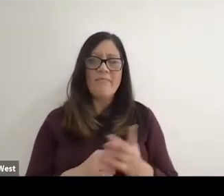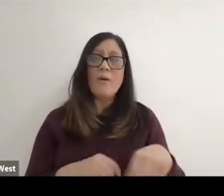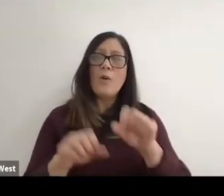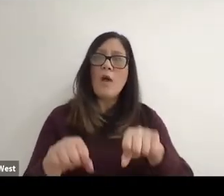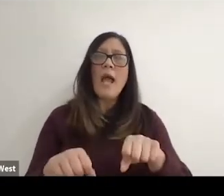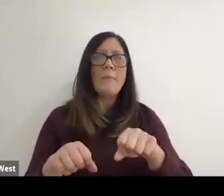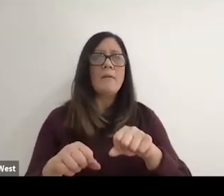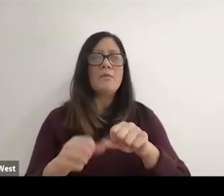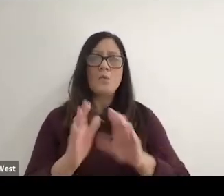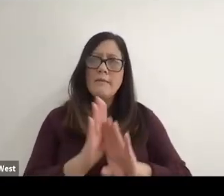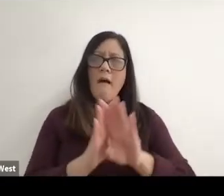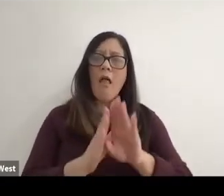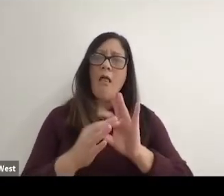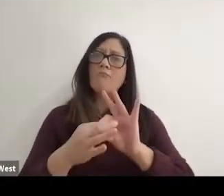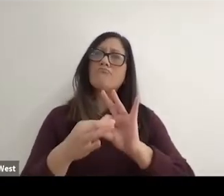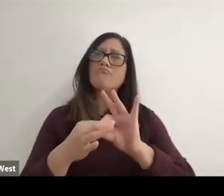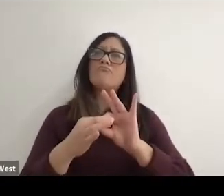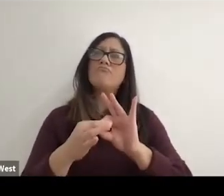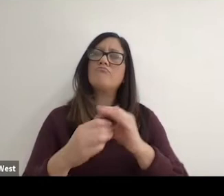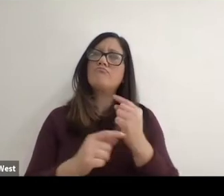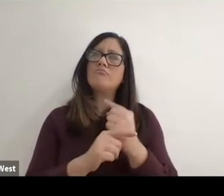And so we were able to build a reasonable relationship.